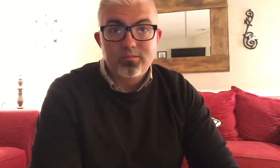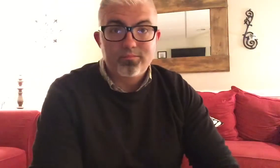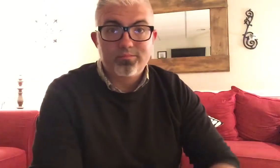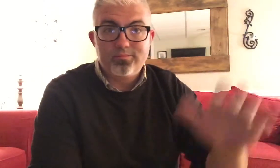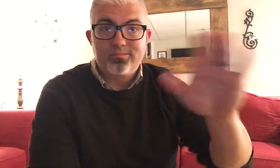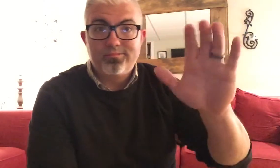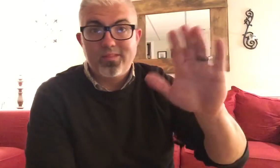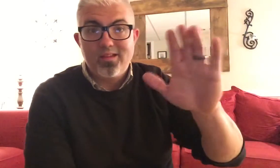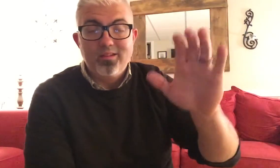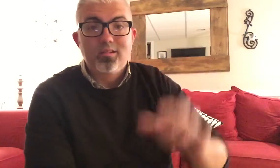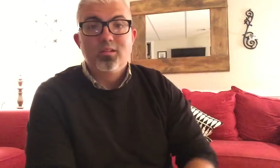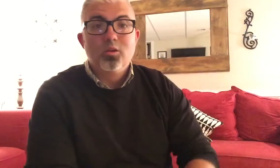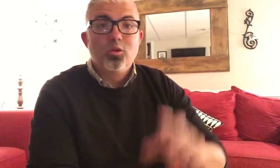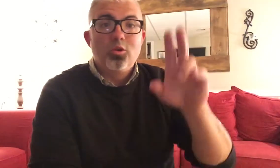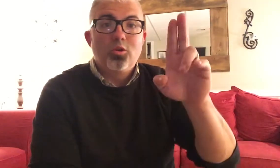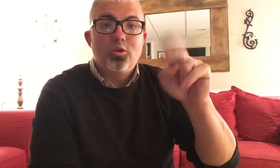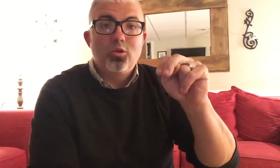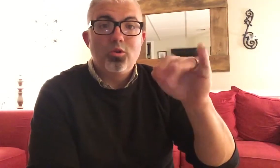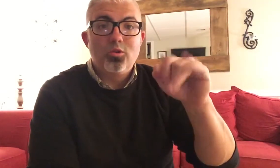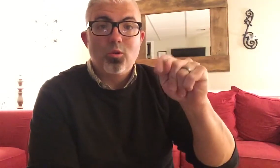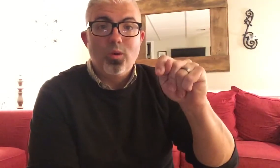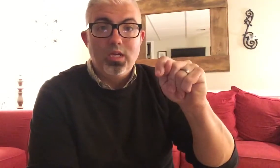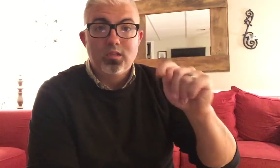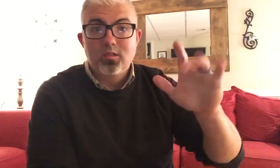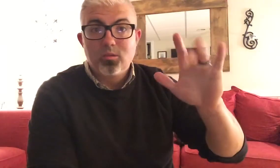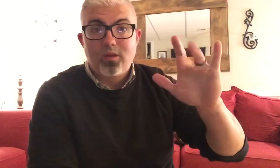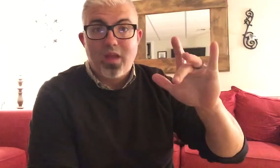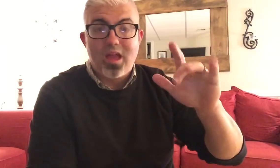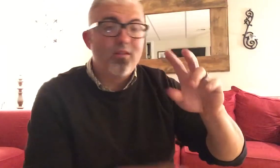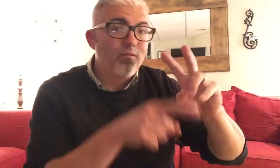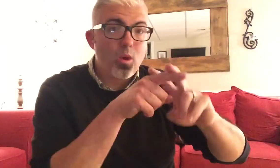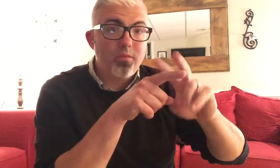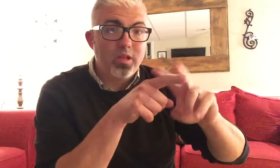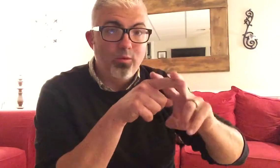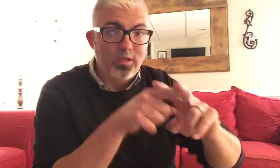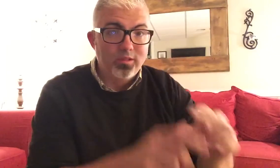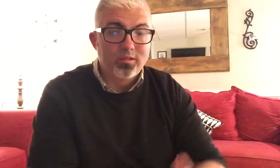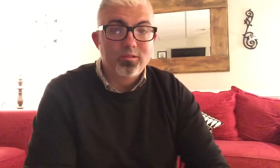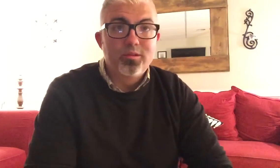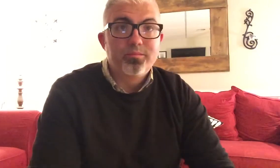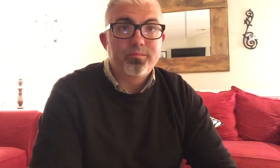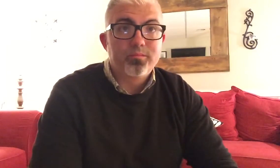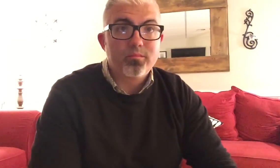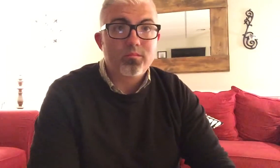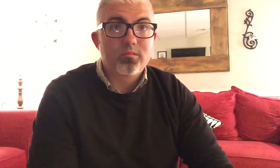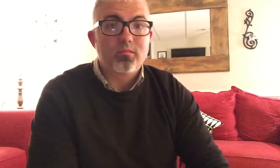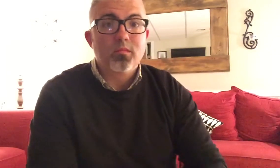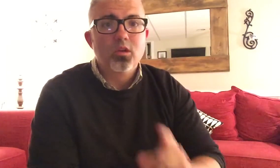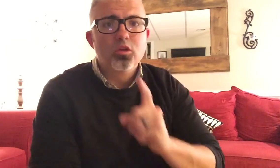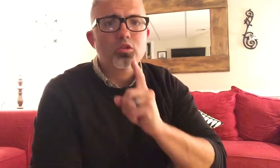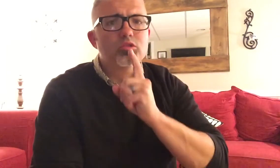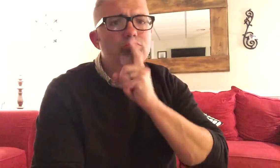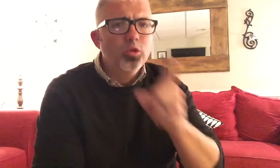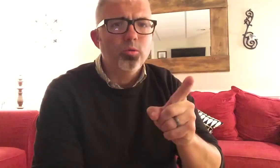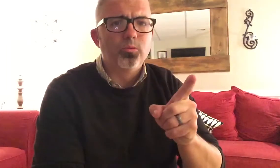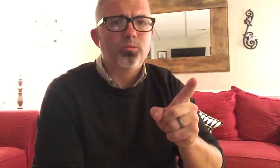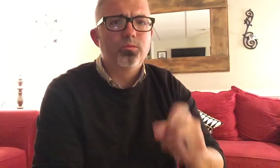HELLO! UNIT 25 VOCABULARY TRUE